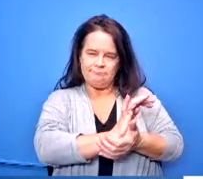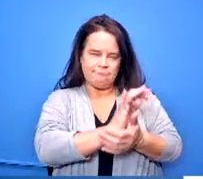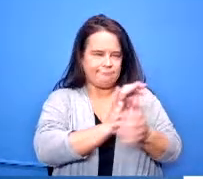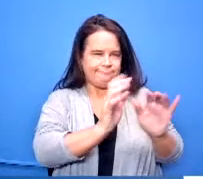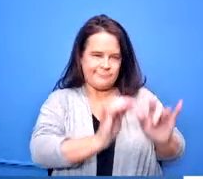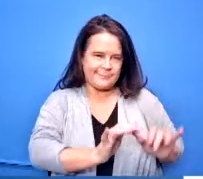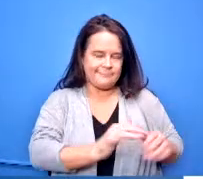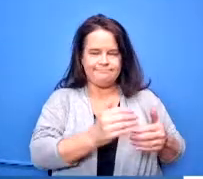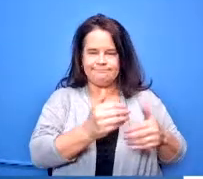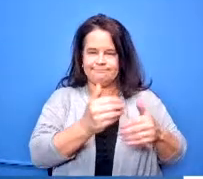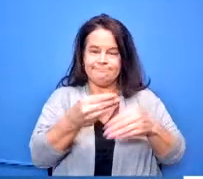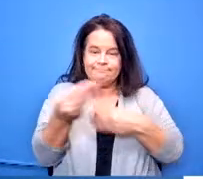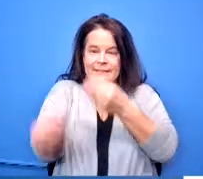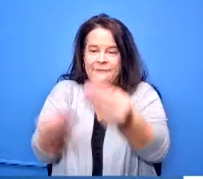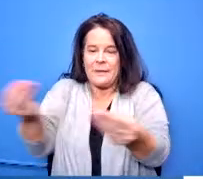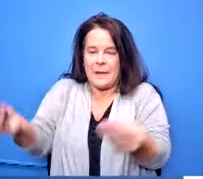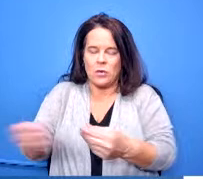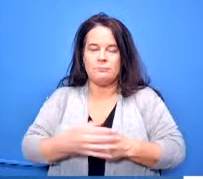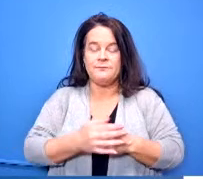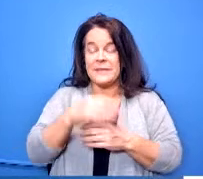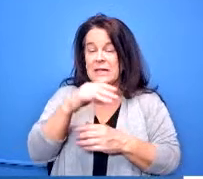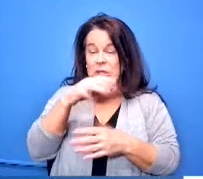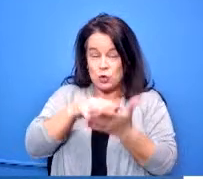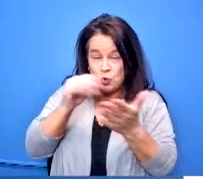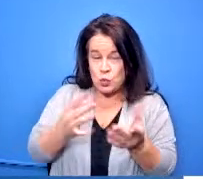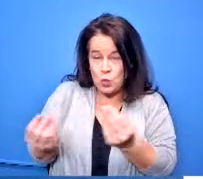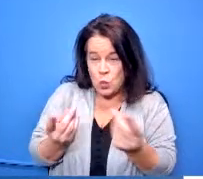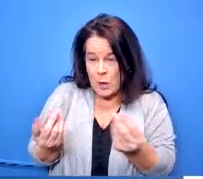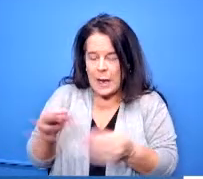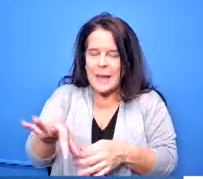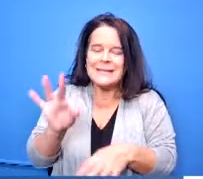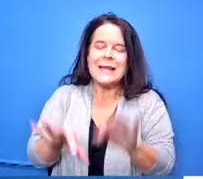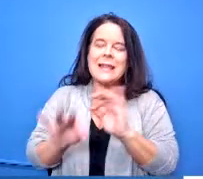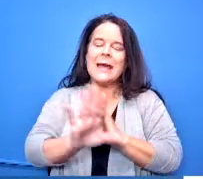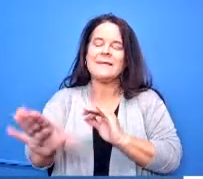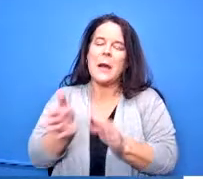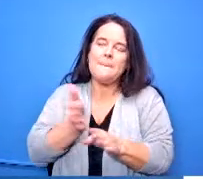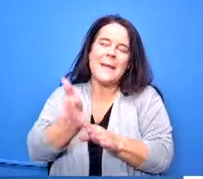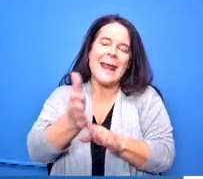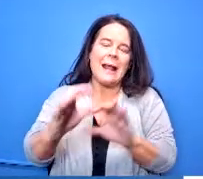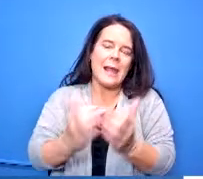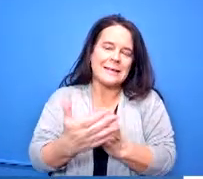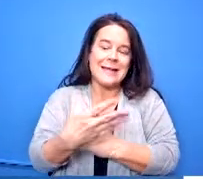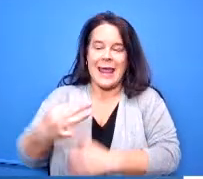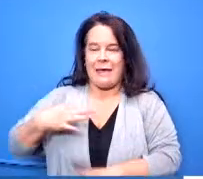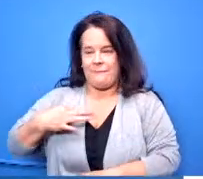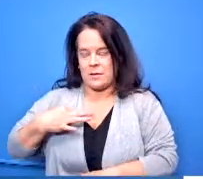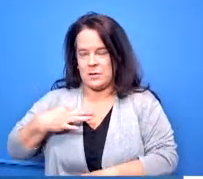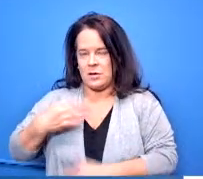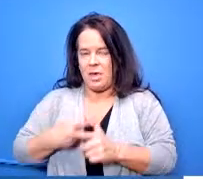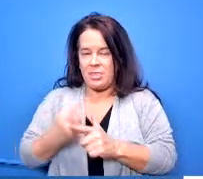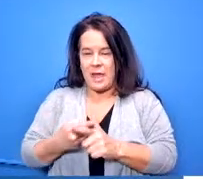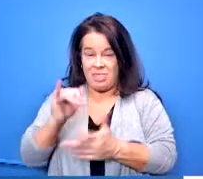the students select their core classes and their electives and those are tallied up and that tally